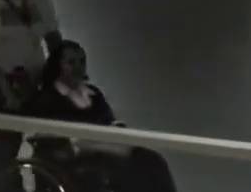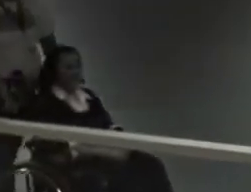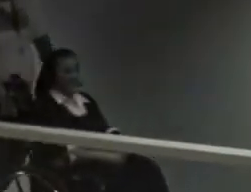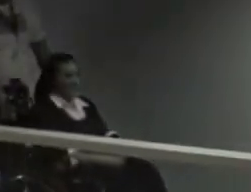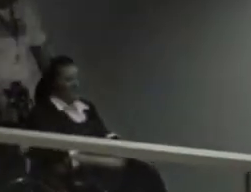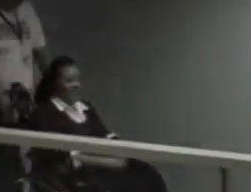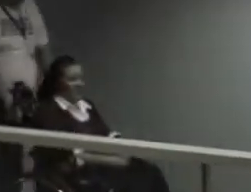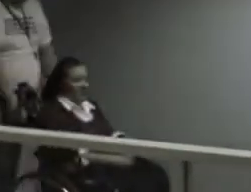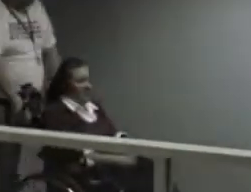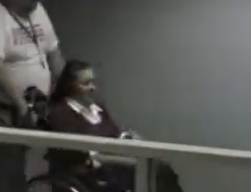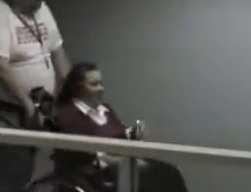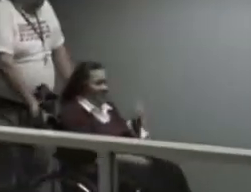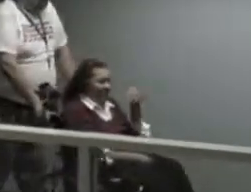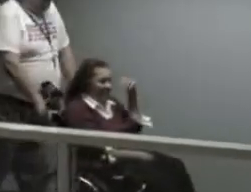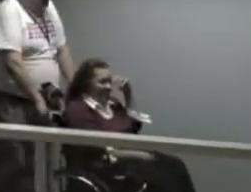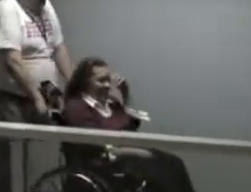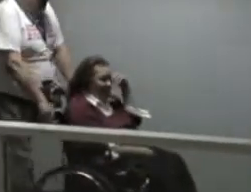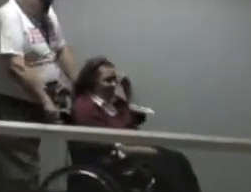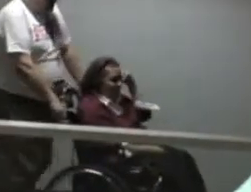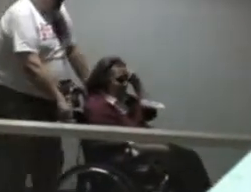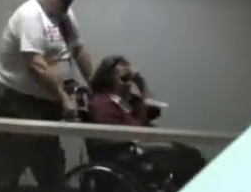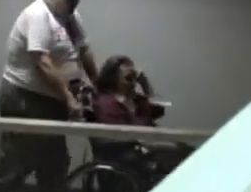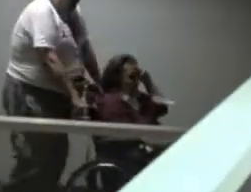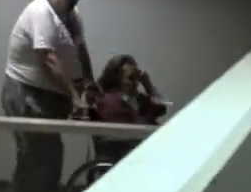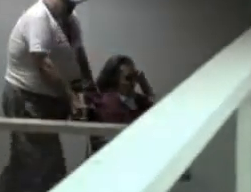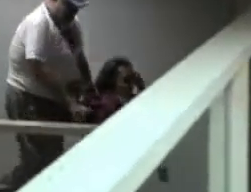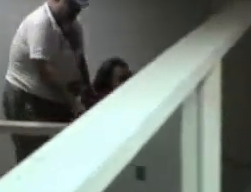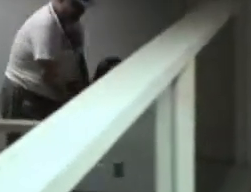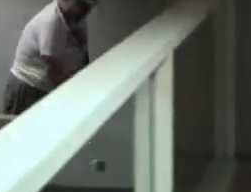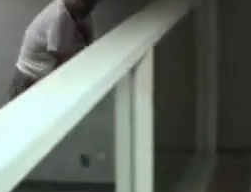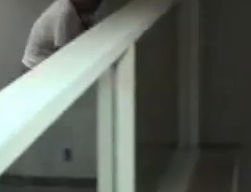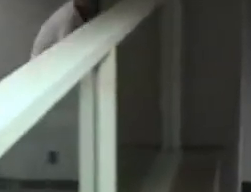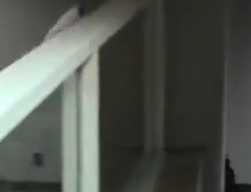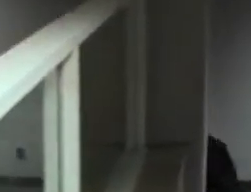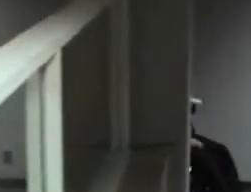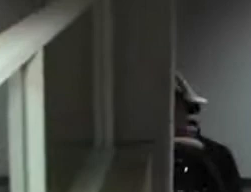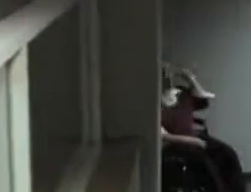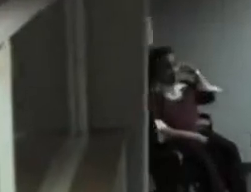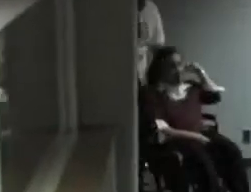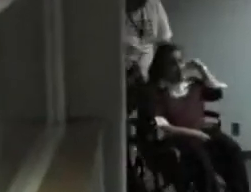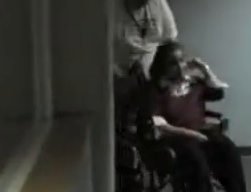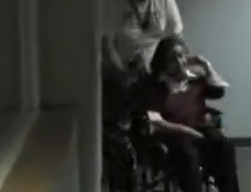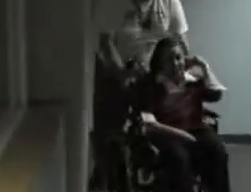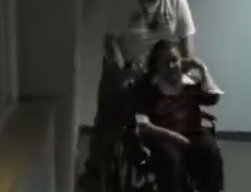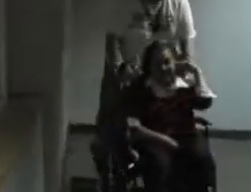WE CAN TEACH 'EM WHAT WE NEED AND HOW TO DO IT AND HOW WE WANT TO BE TREATED.